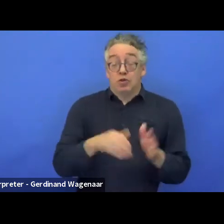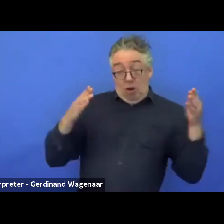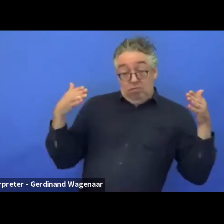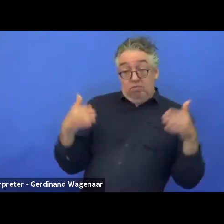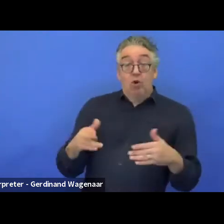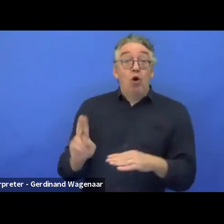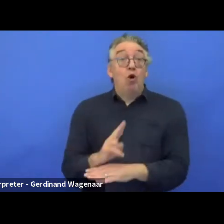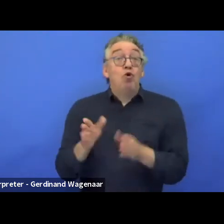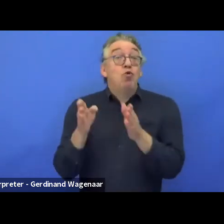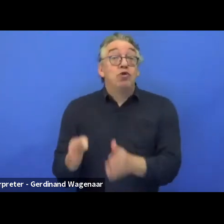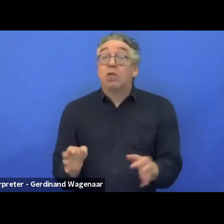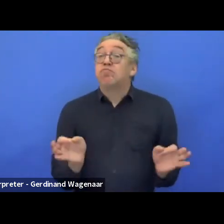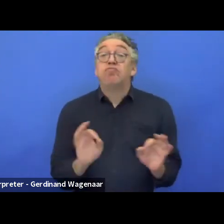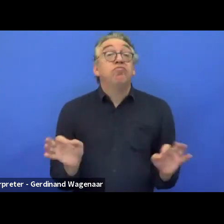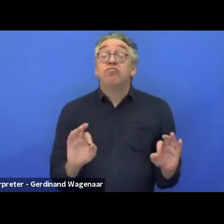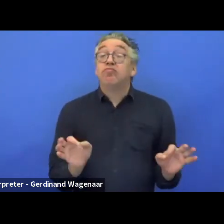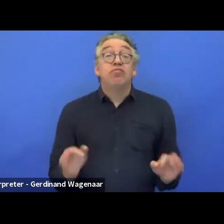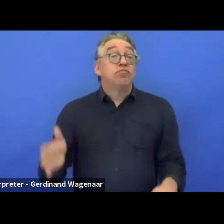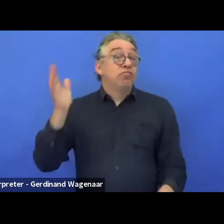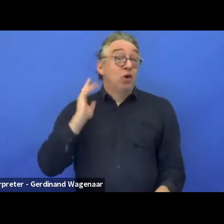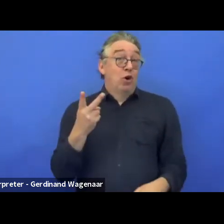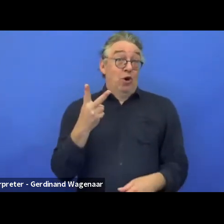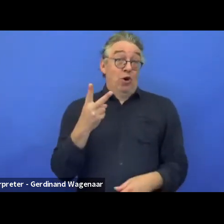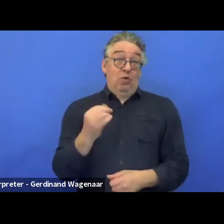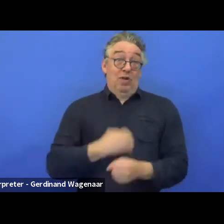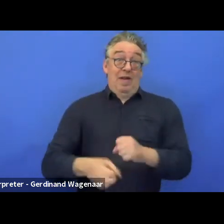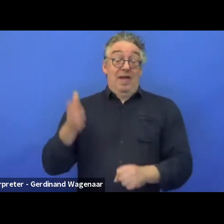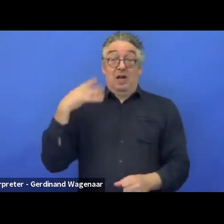You wanted to develop an application, you develop the application,